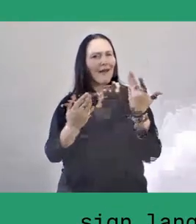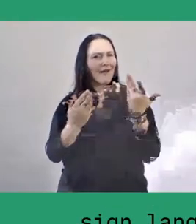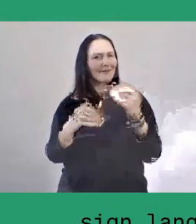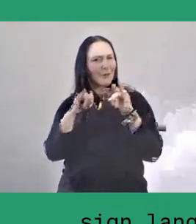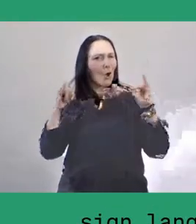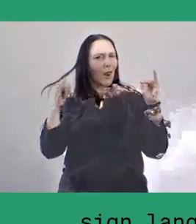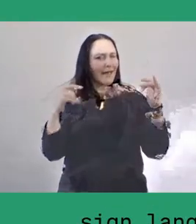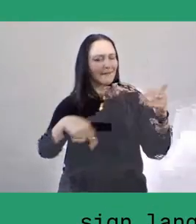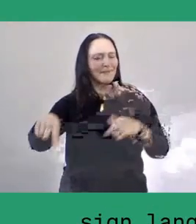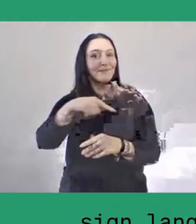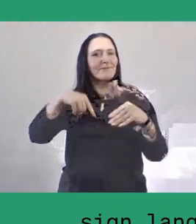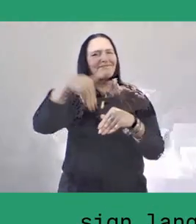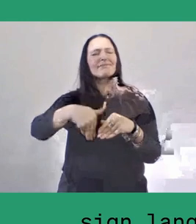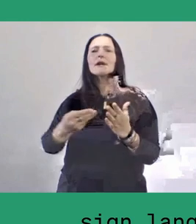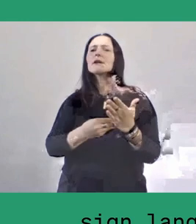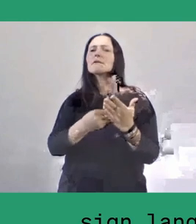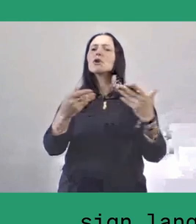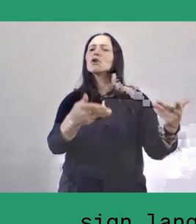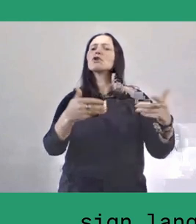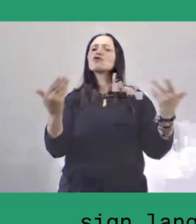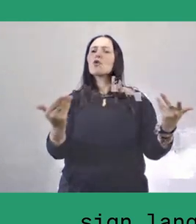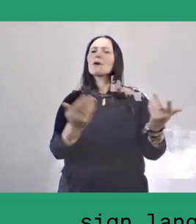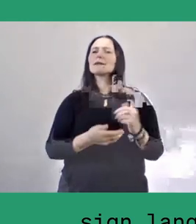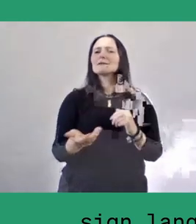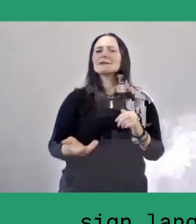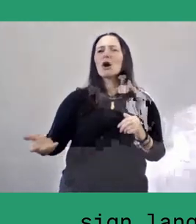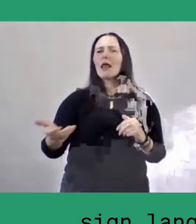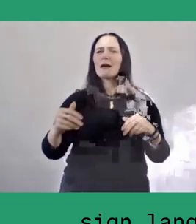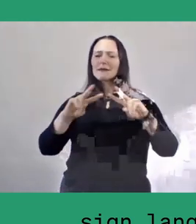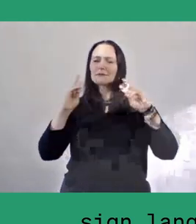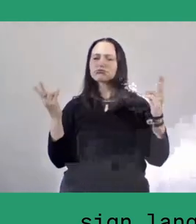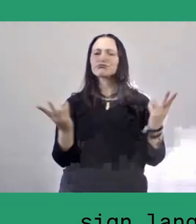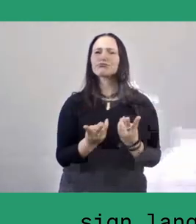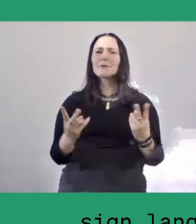describes the value of soil in our globalised, yet divided, world.